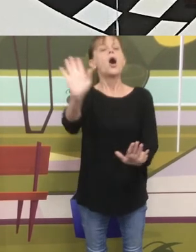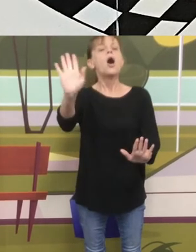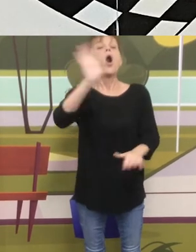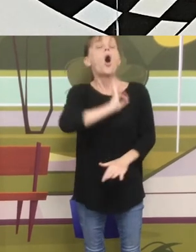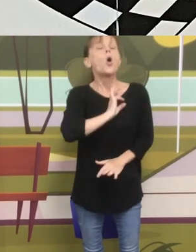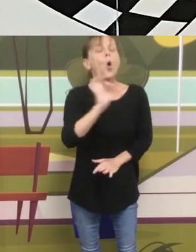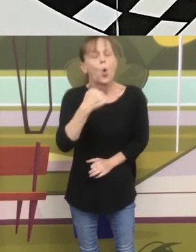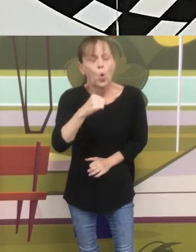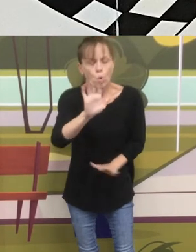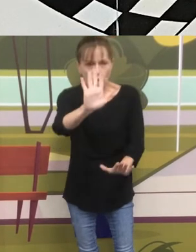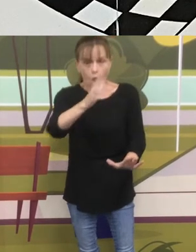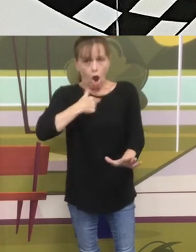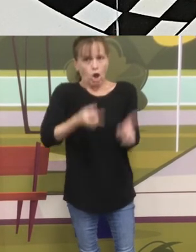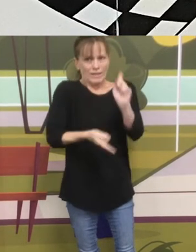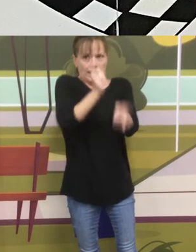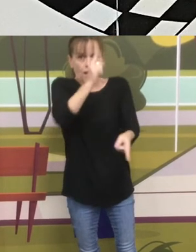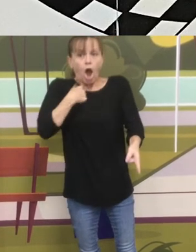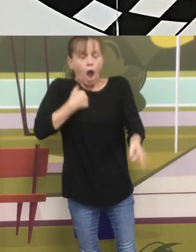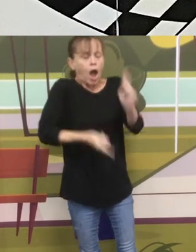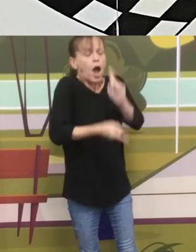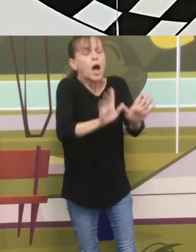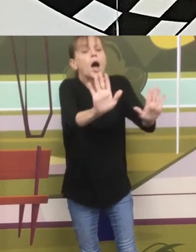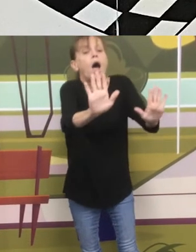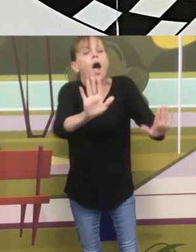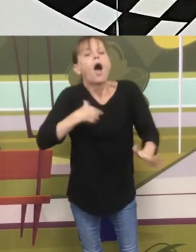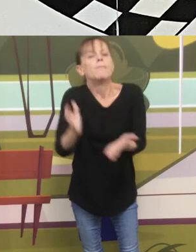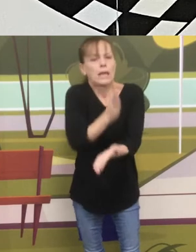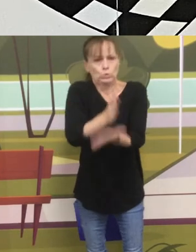Oh no, I got it wrong somehow, but I will try again right now.